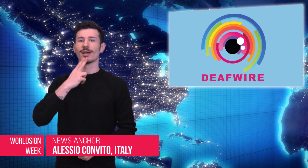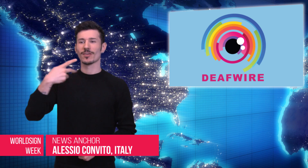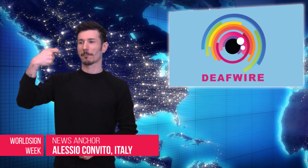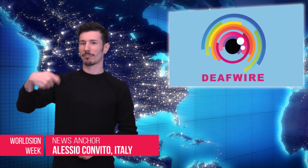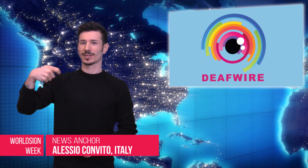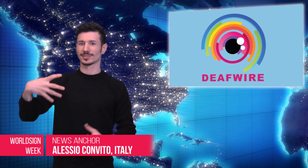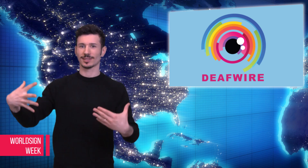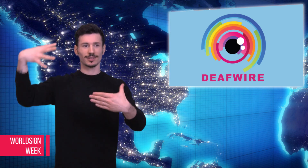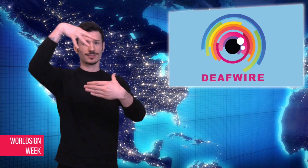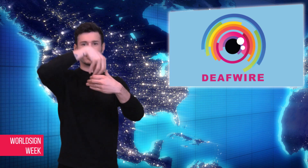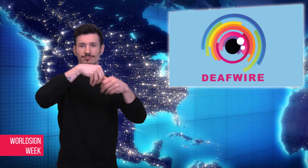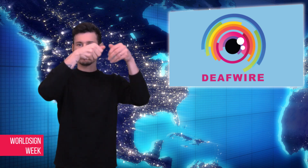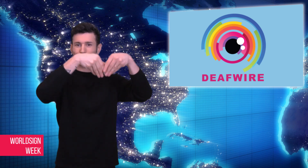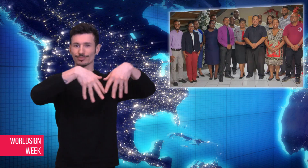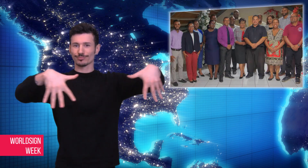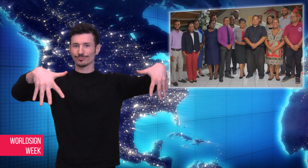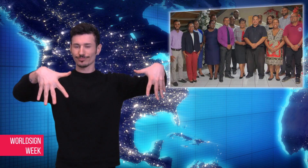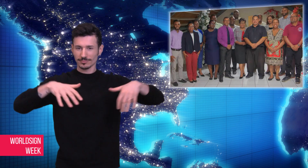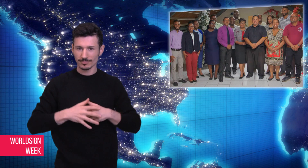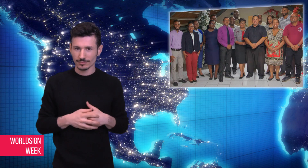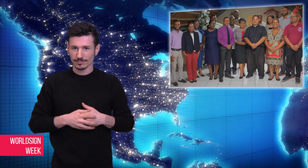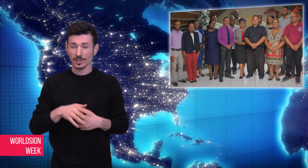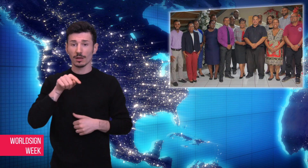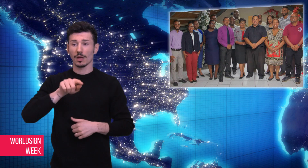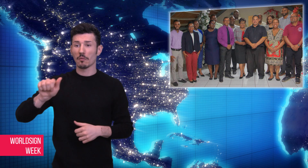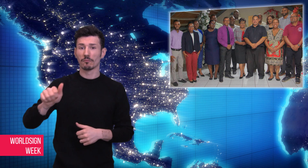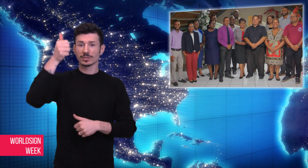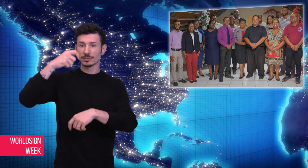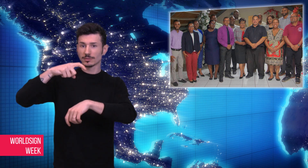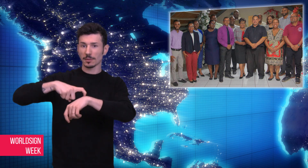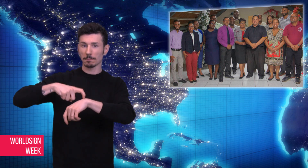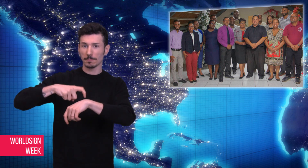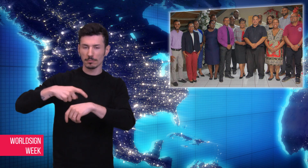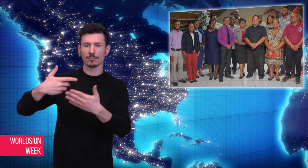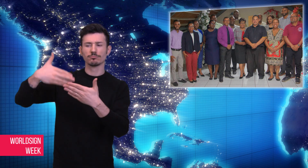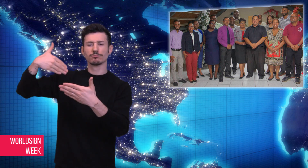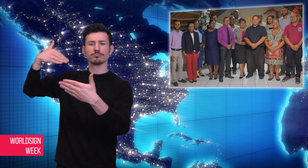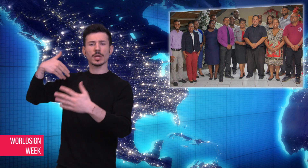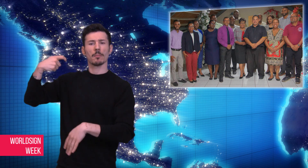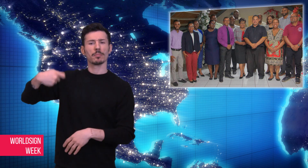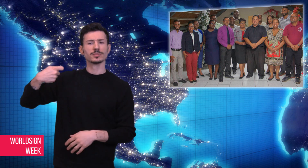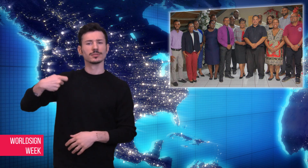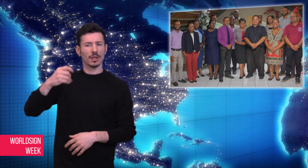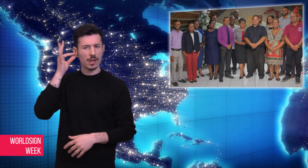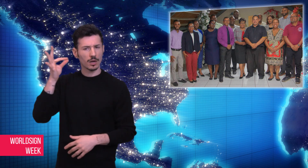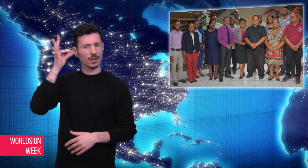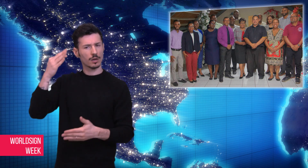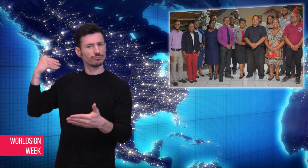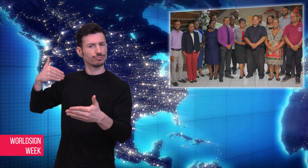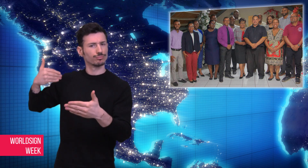Hearing Impaired (TTAHI) elected their first Deaf